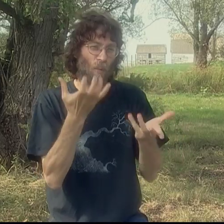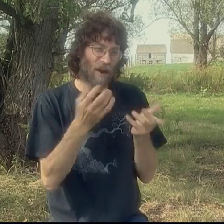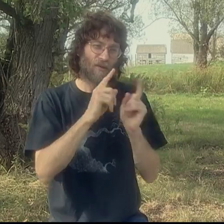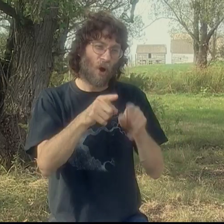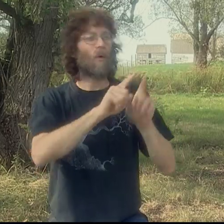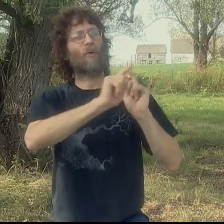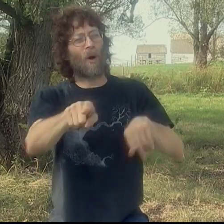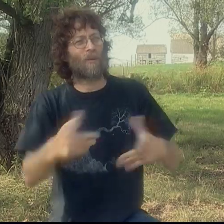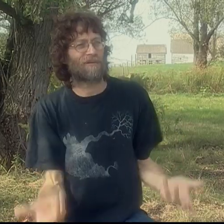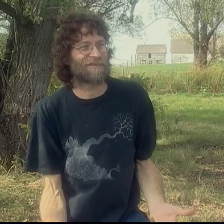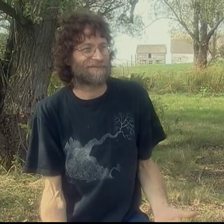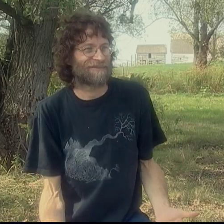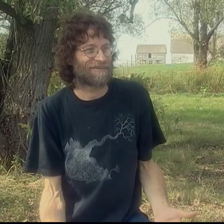If you want to go, you go.